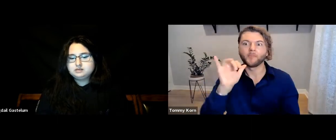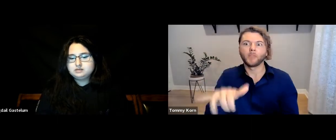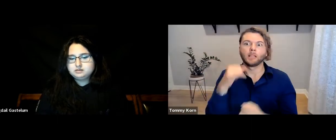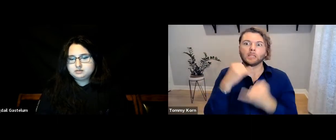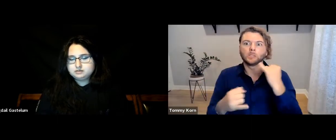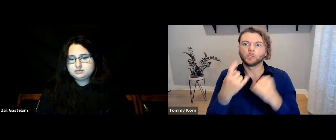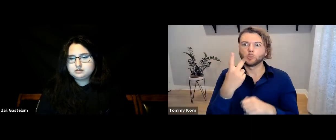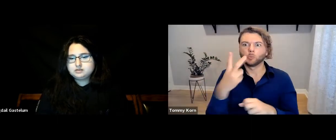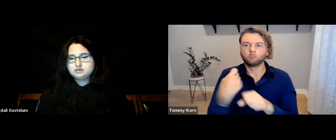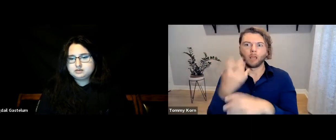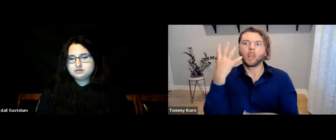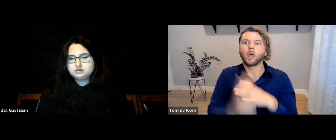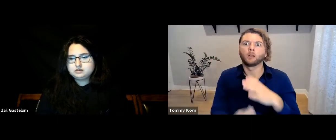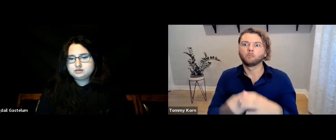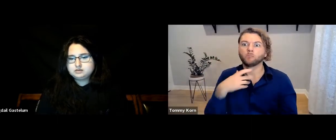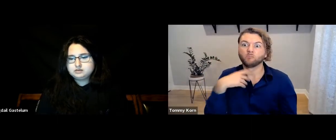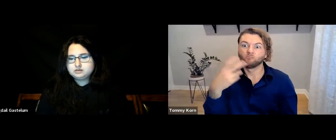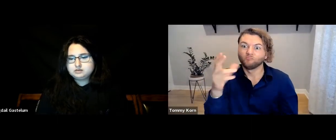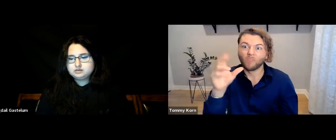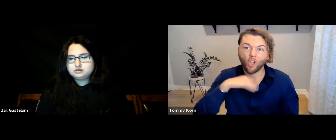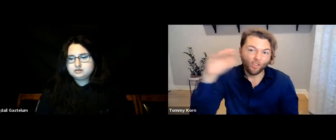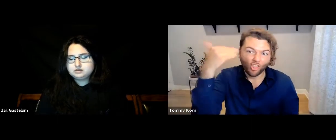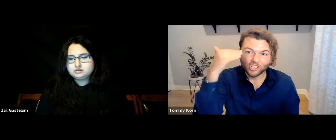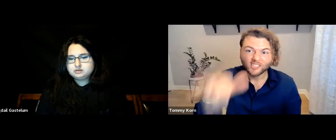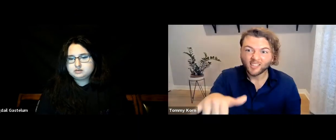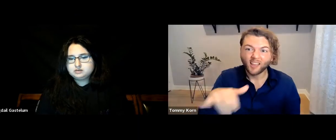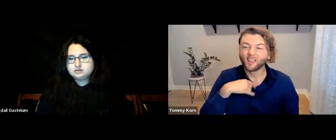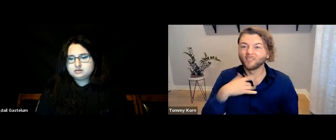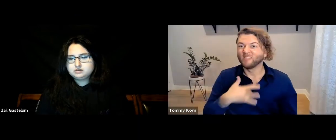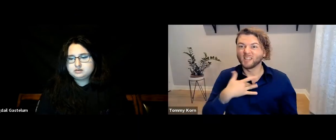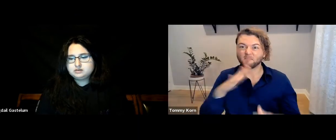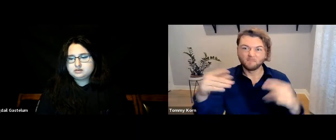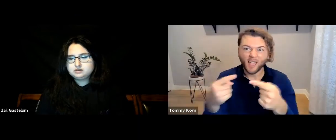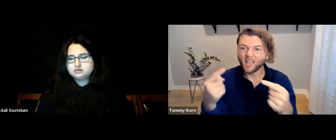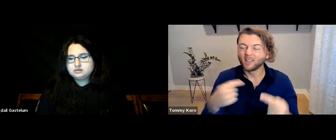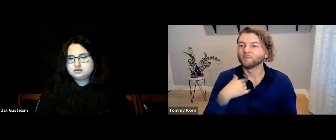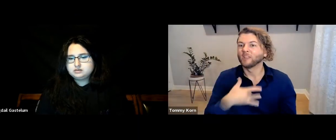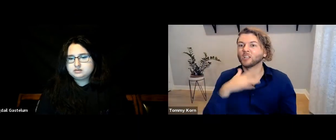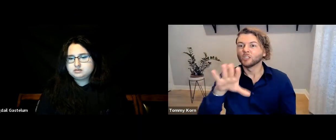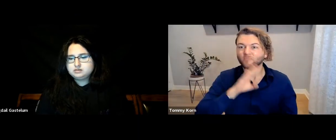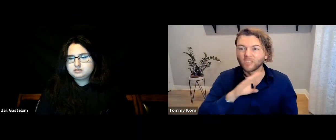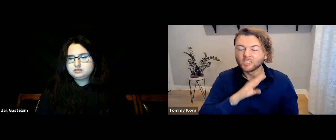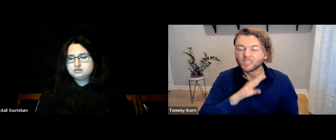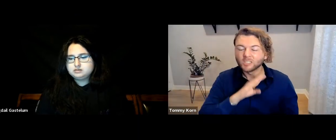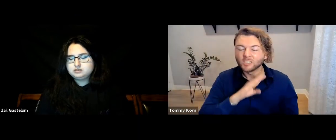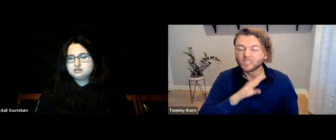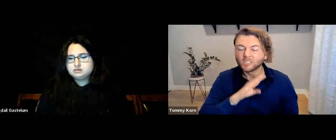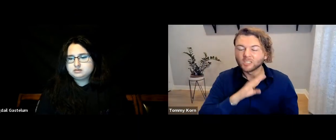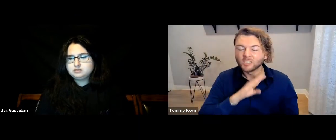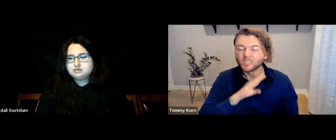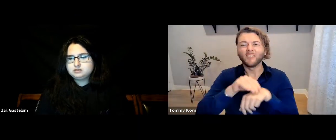Those opportunities have been lost these two years. I understand that and feel the pain and frustration in it,